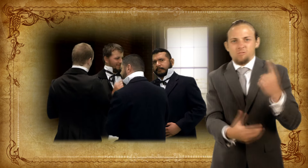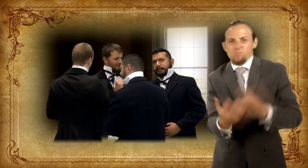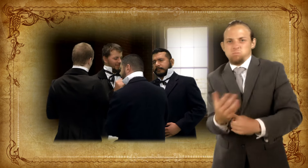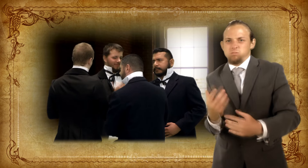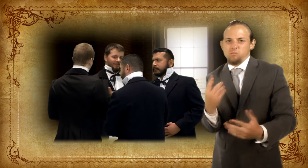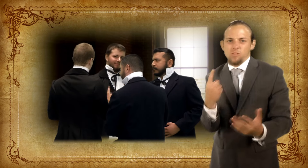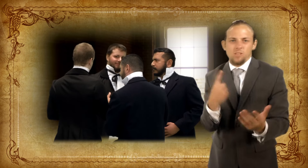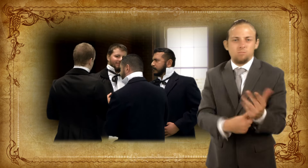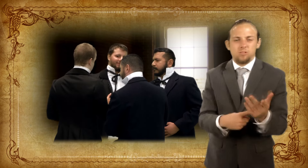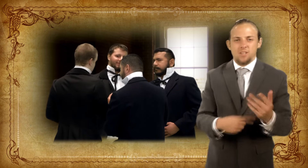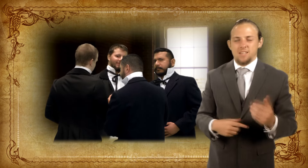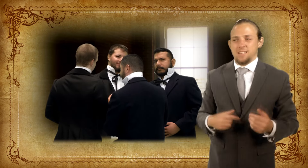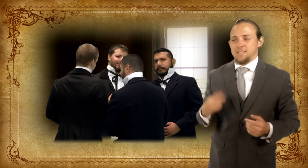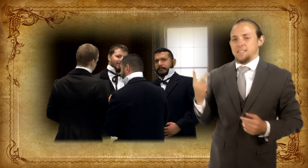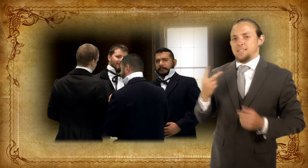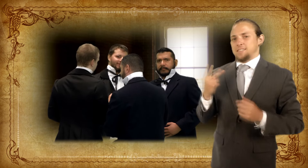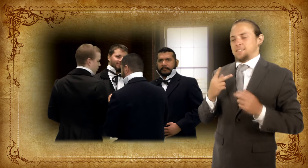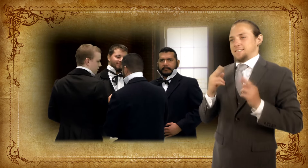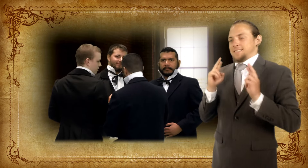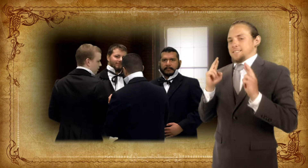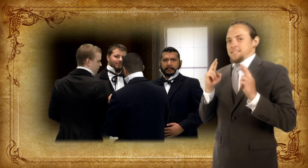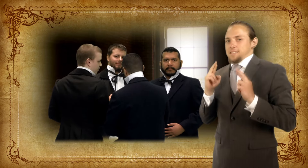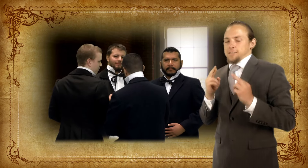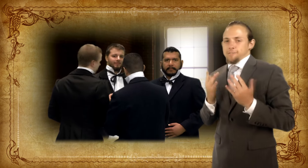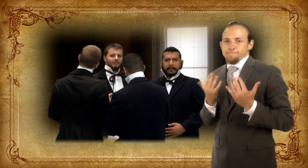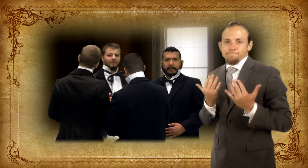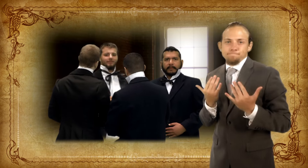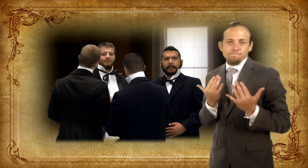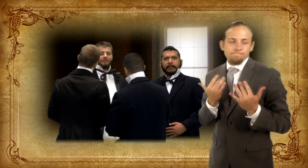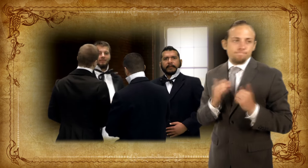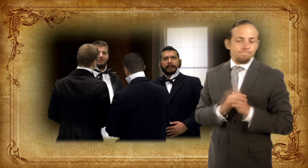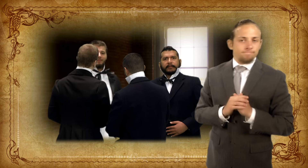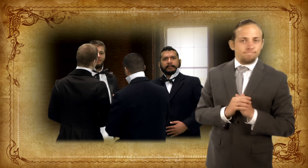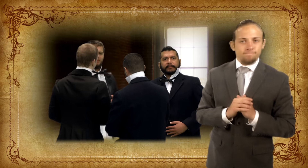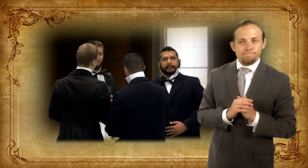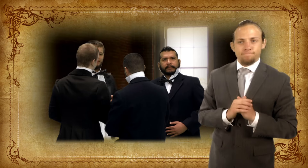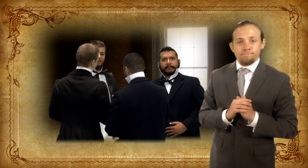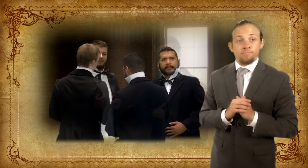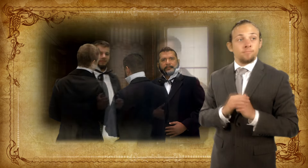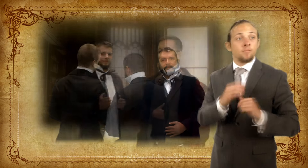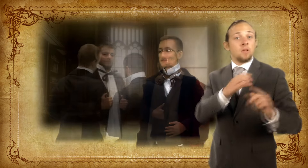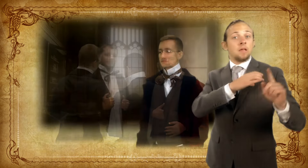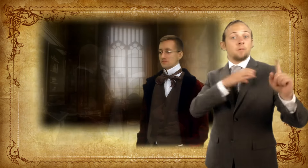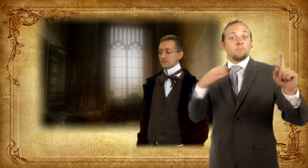while Dr. Cogswell and Thomas waited for them to make a decision.